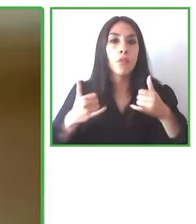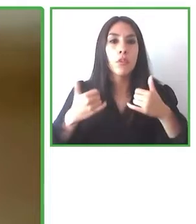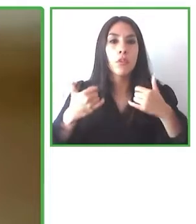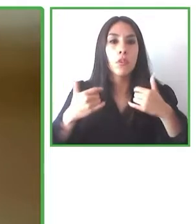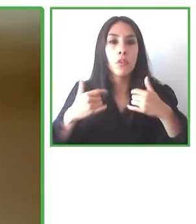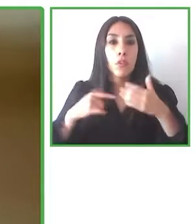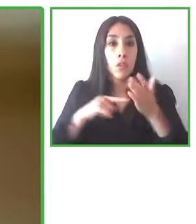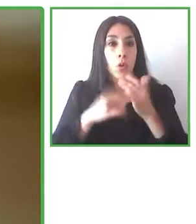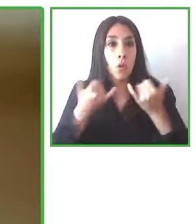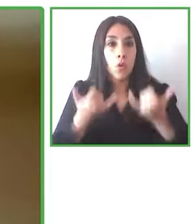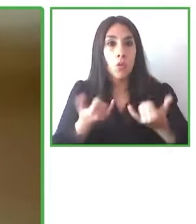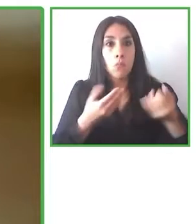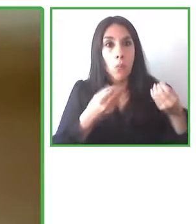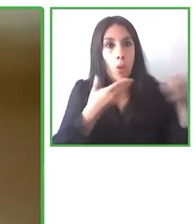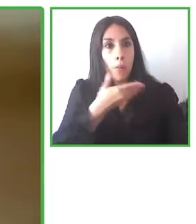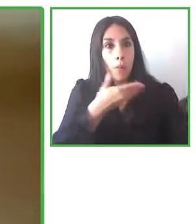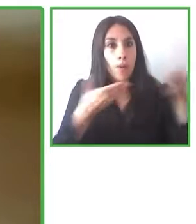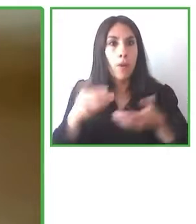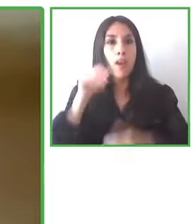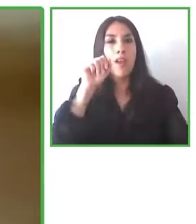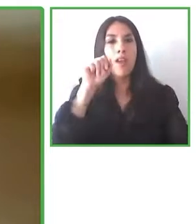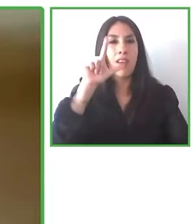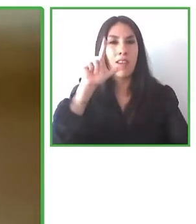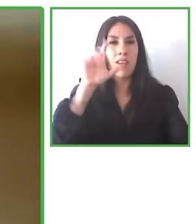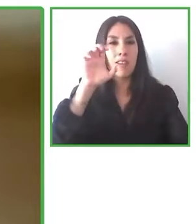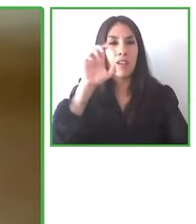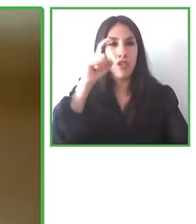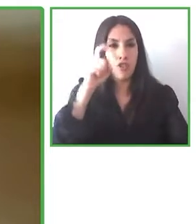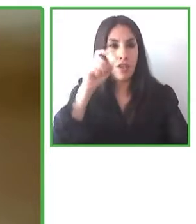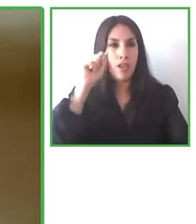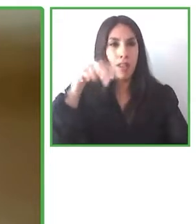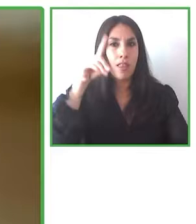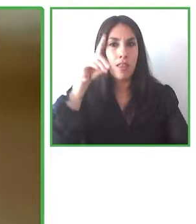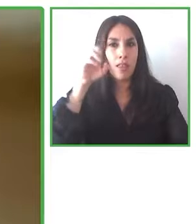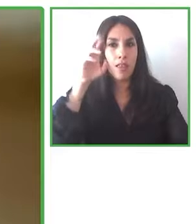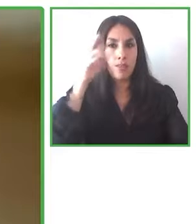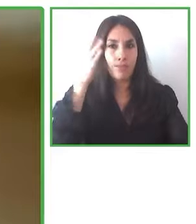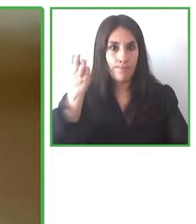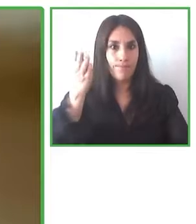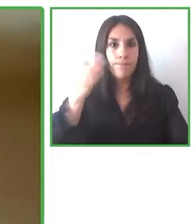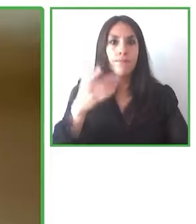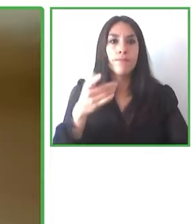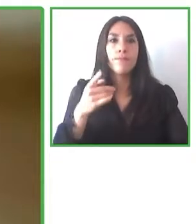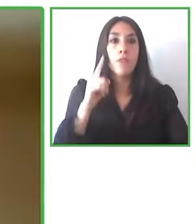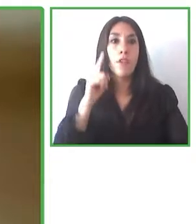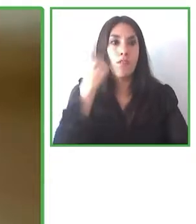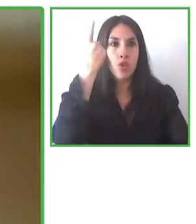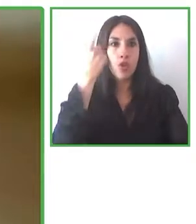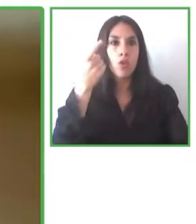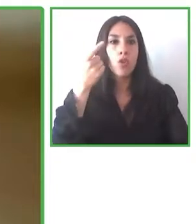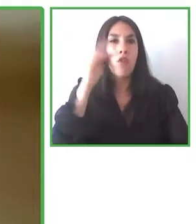We're going to welcome Alexander Jensen who founded a separator at SubReader at 18